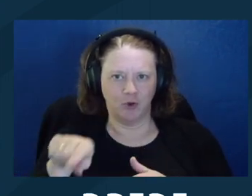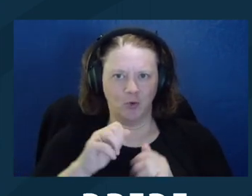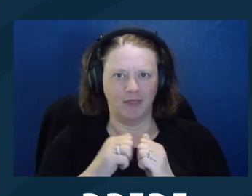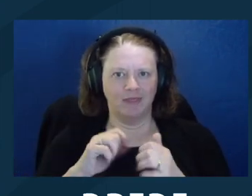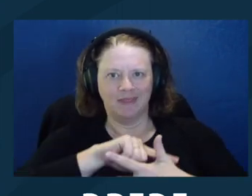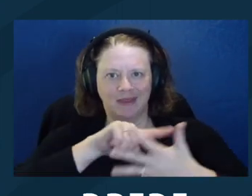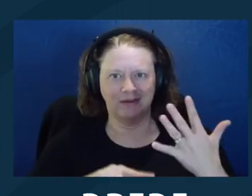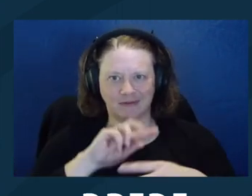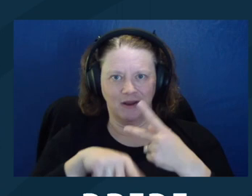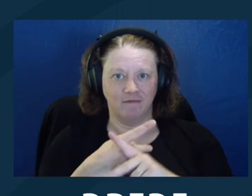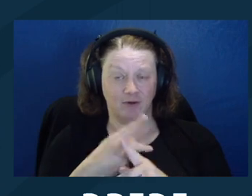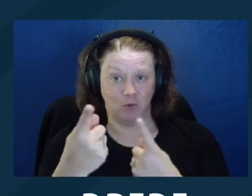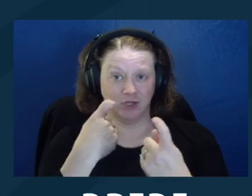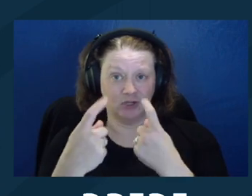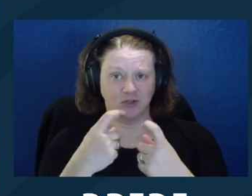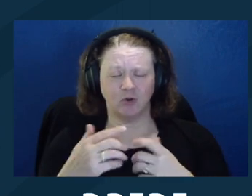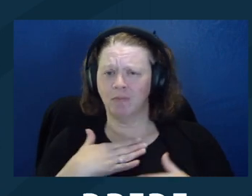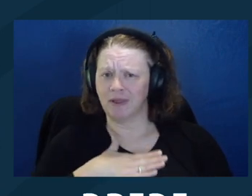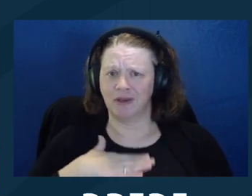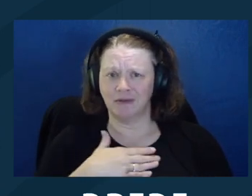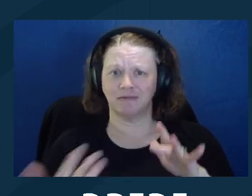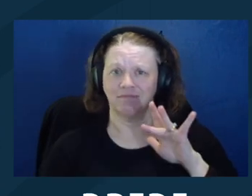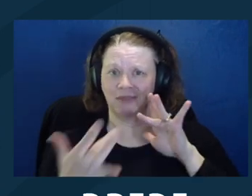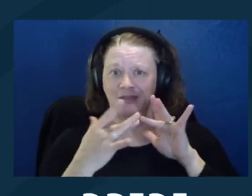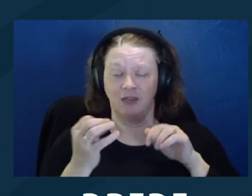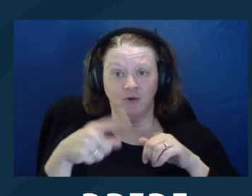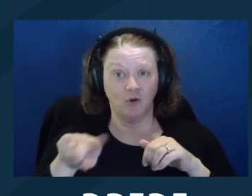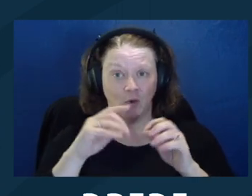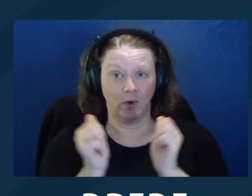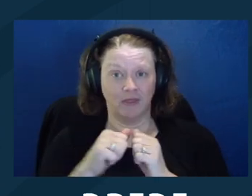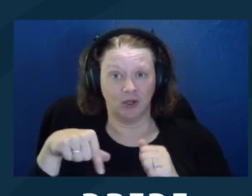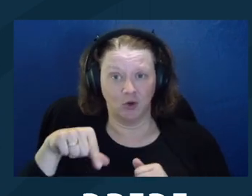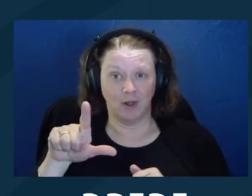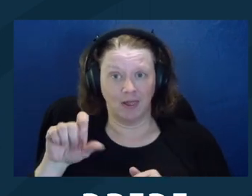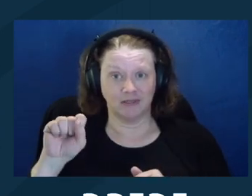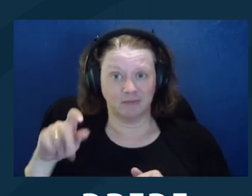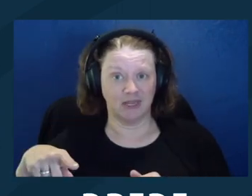are funded also by the state bar to help you with these kinds of questions. So we definitely